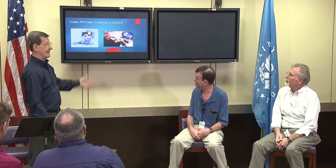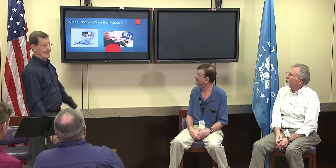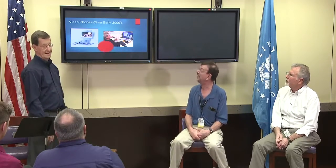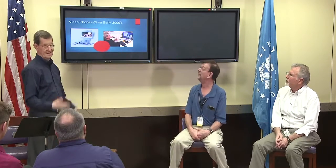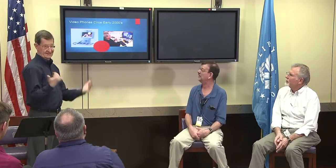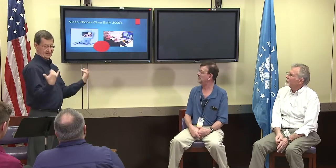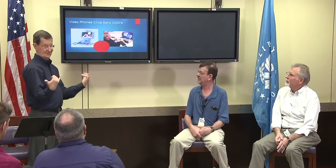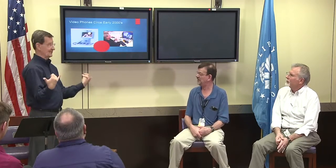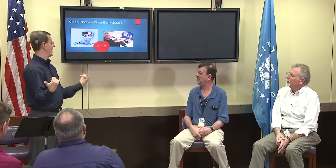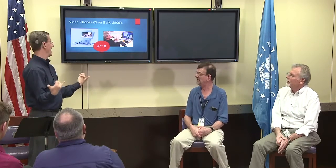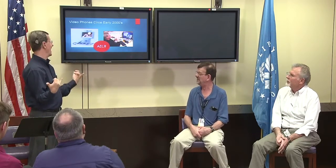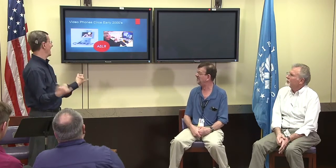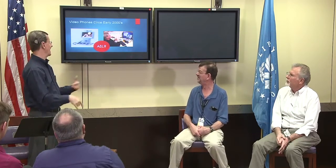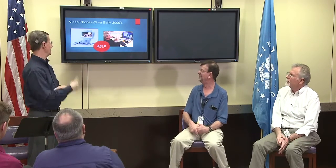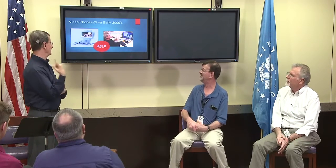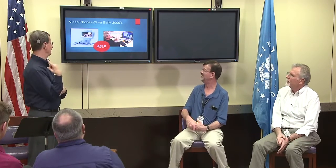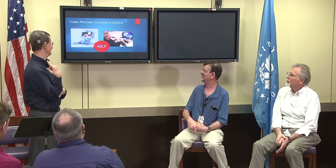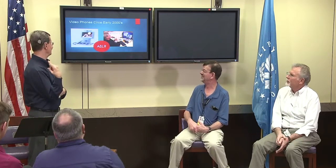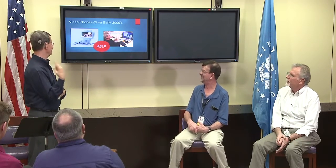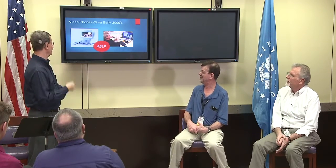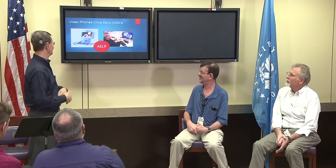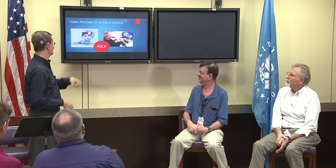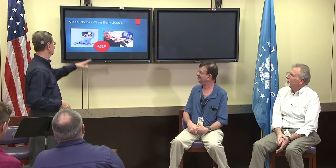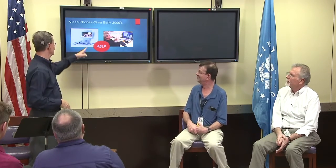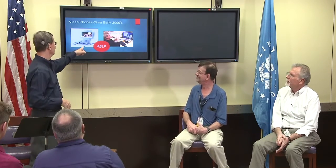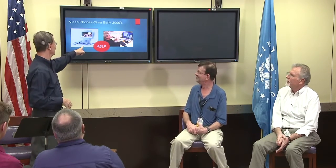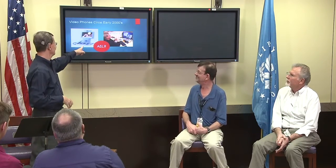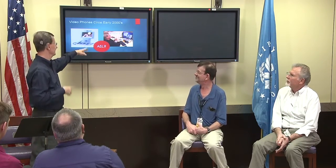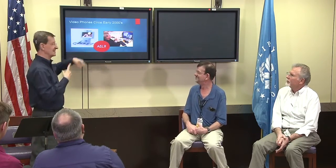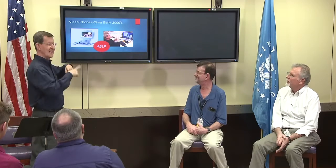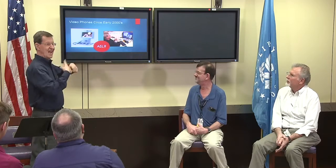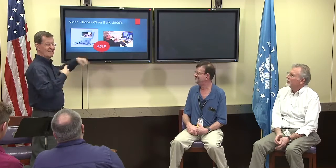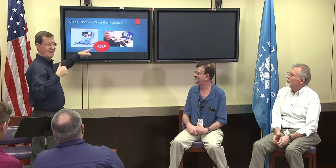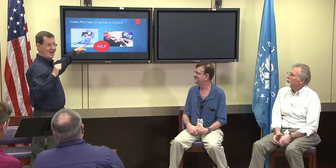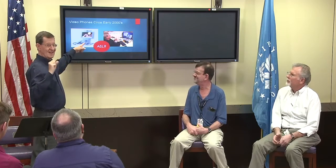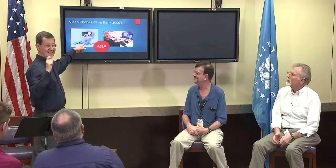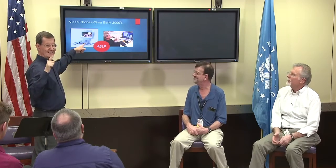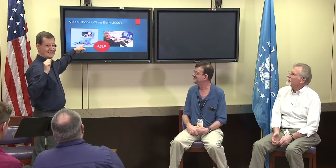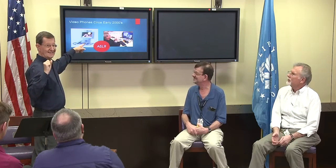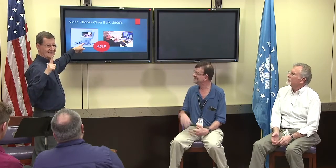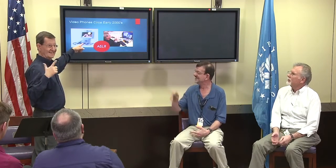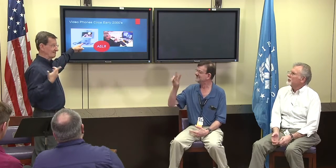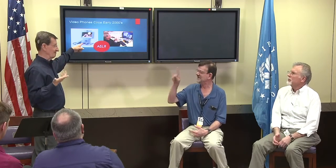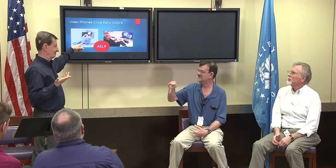Okay so here we are. We're going to talk about these devices.